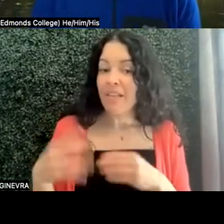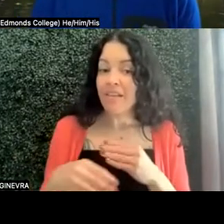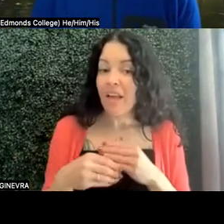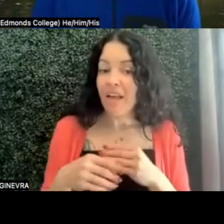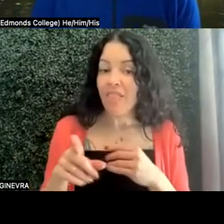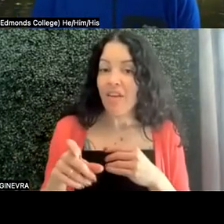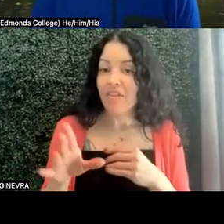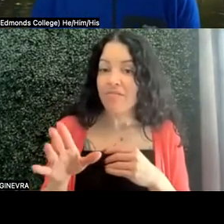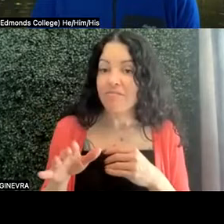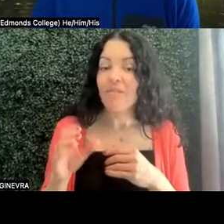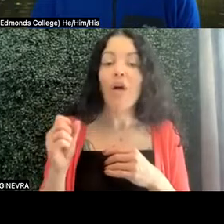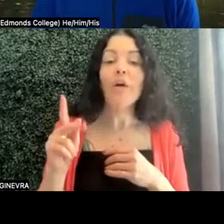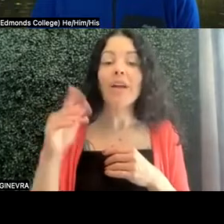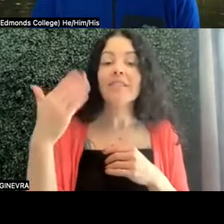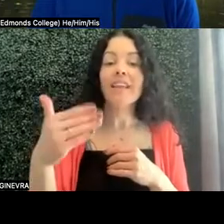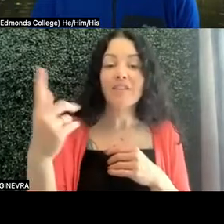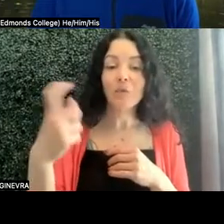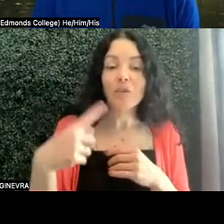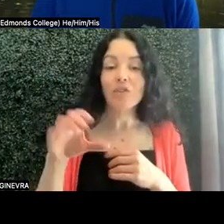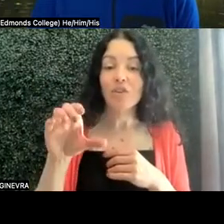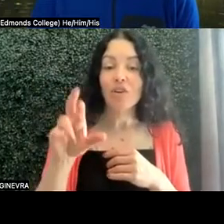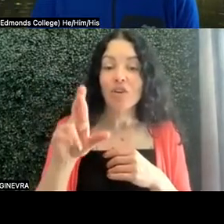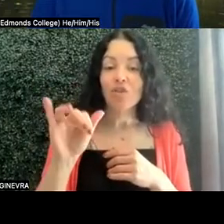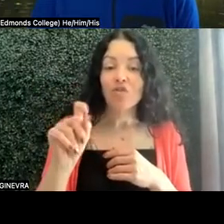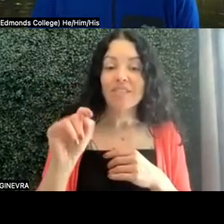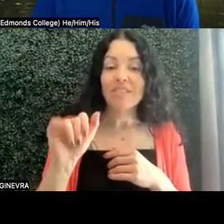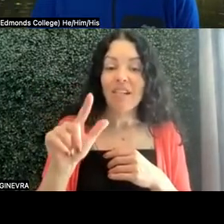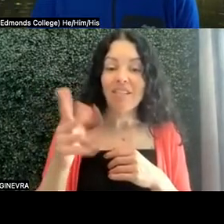OK, Crystal Feel free to unmute and--